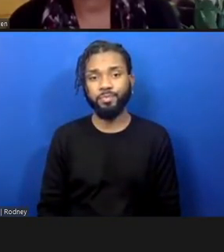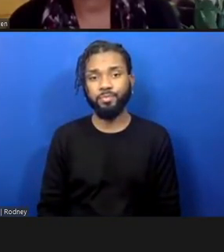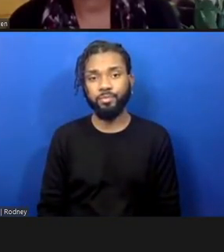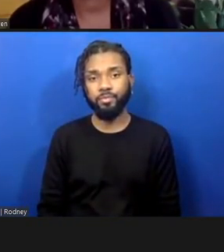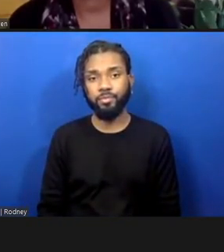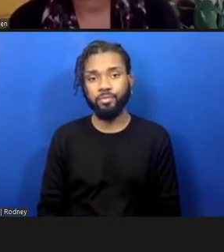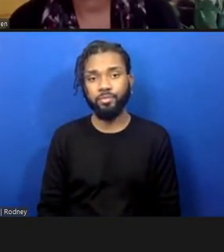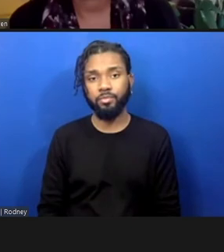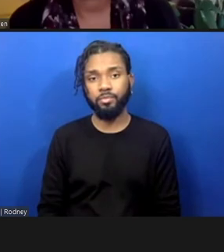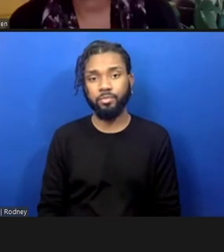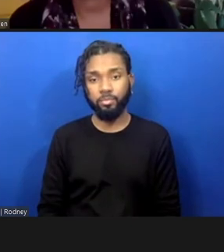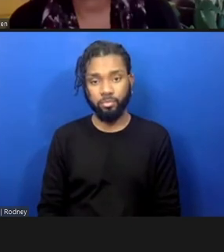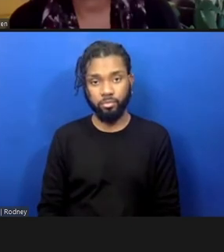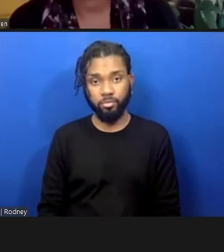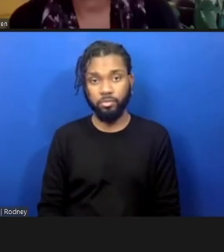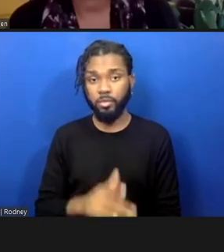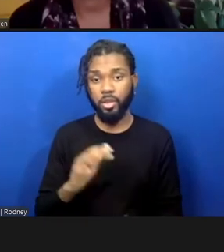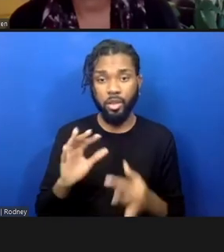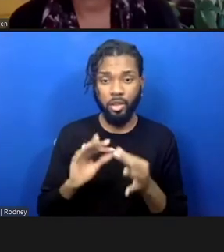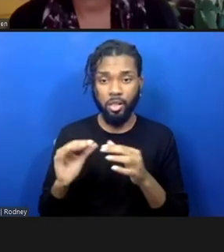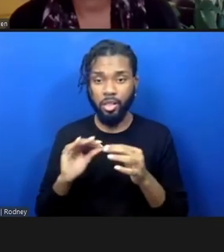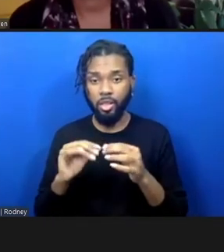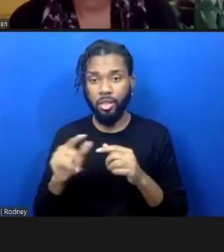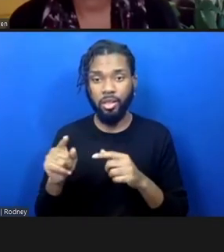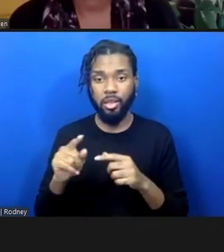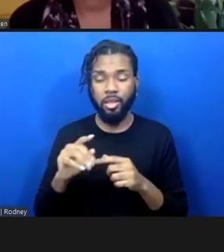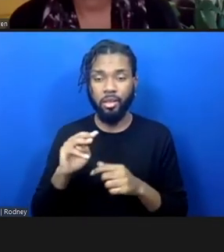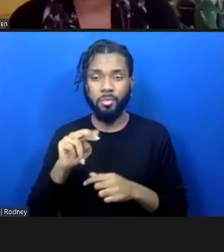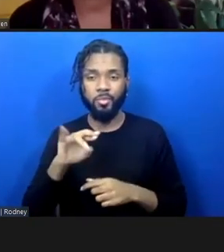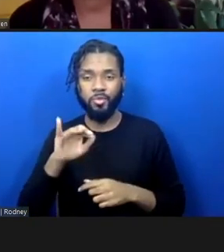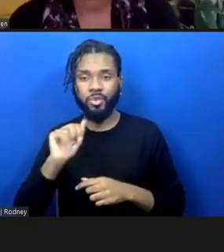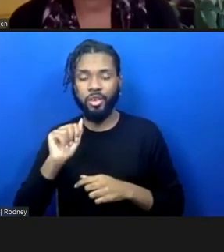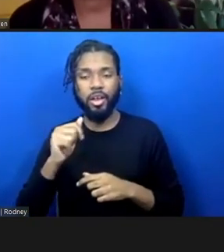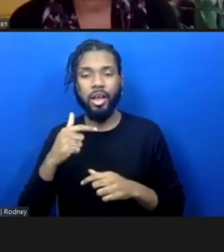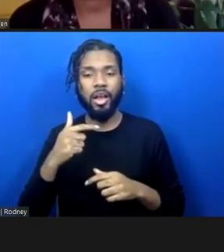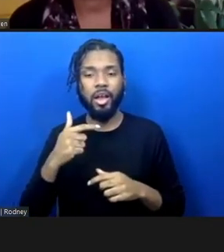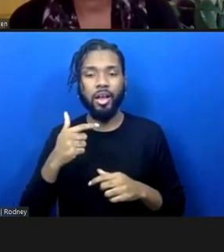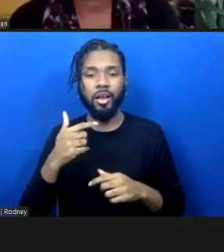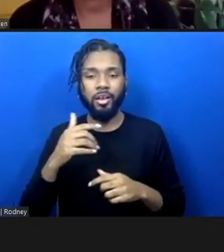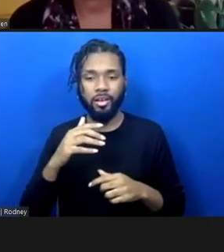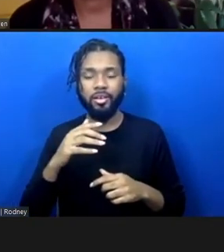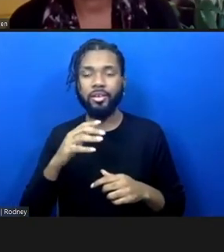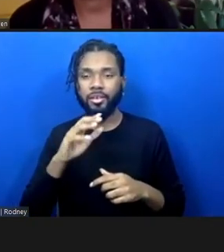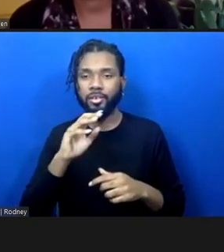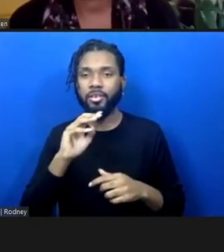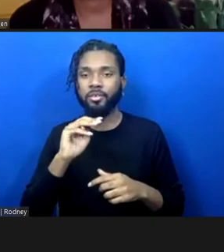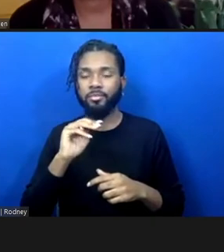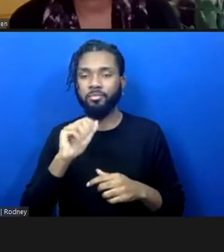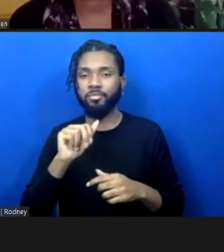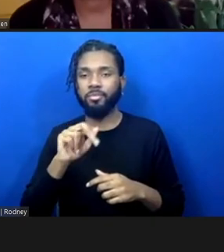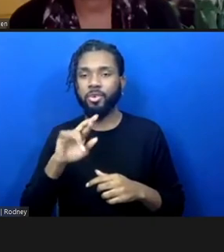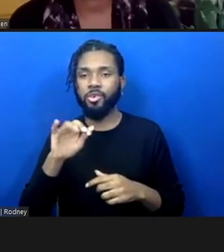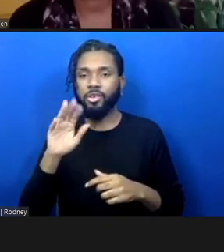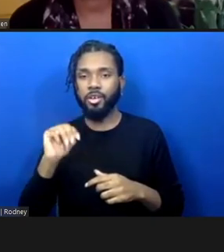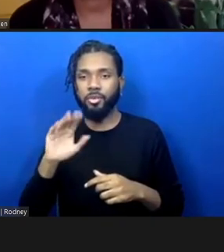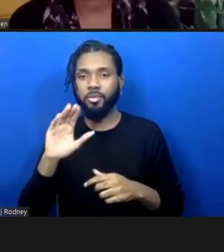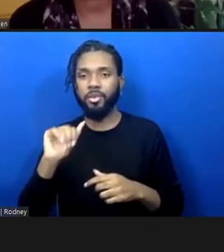Yeah. Go ahead, sorry. Mariame Kaba has also been very influential to so many people in Chicago